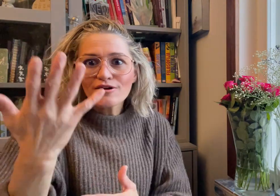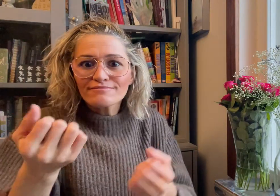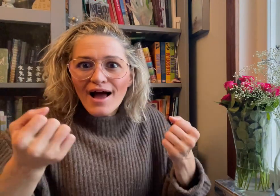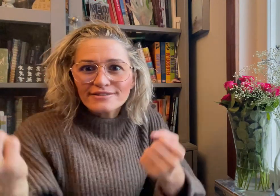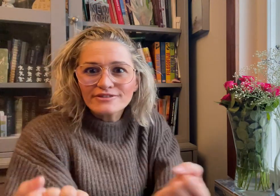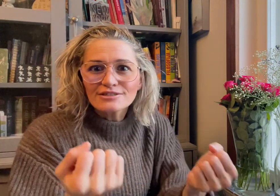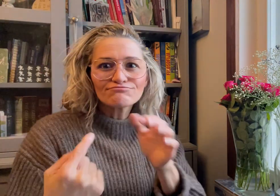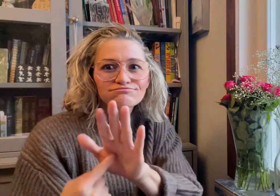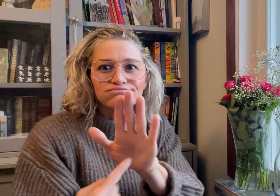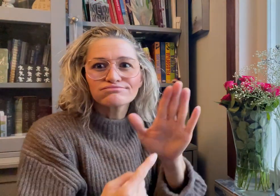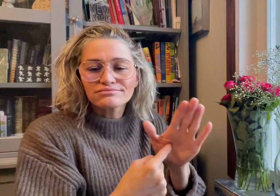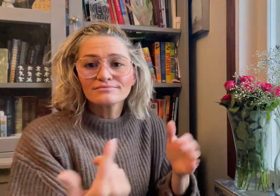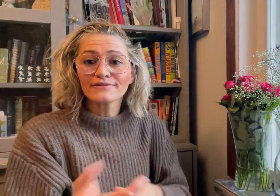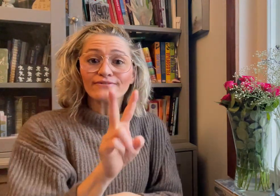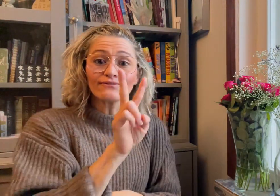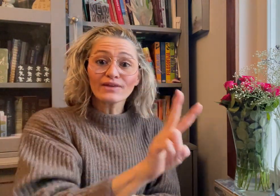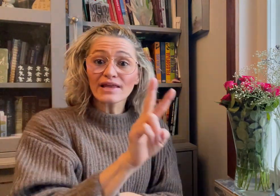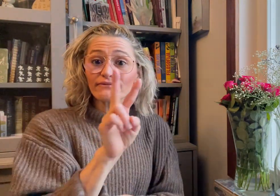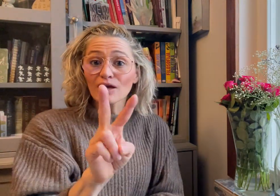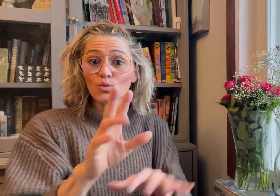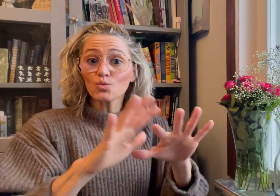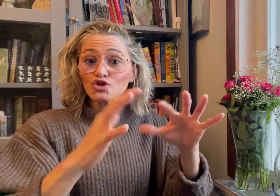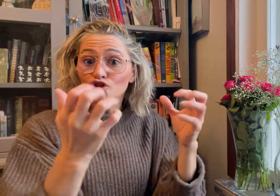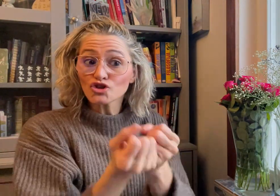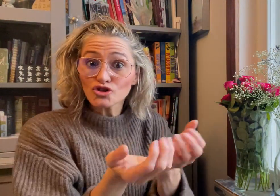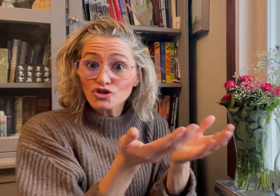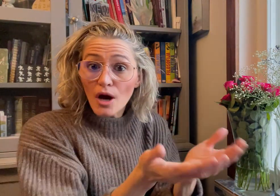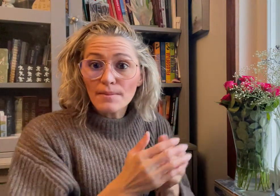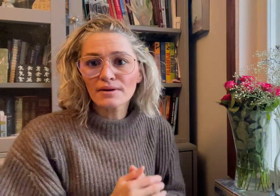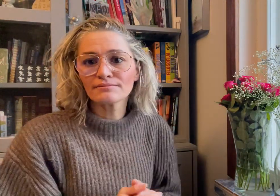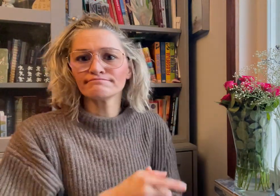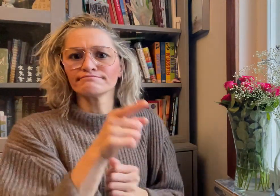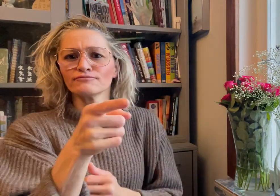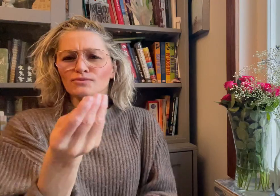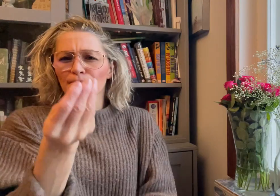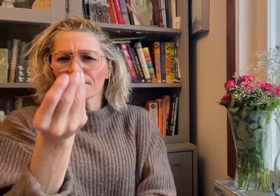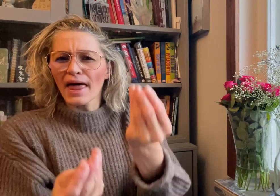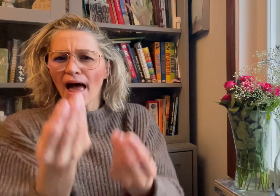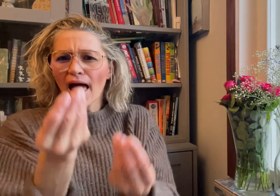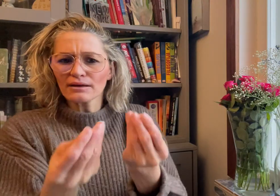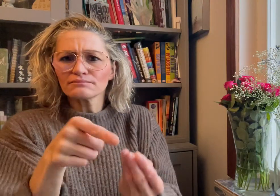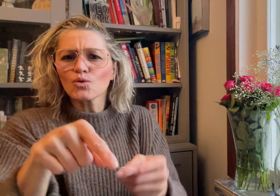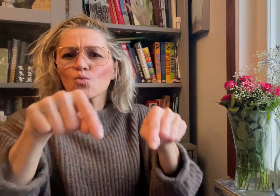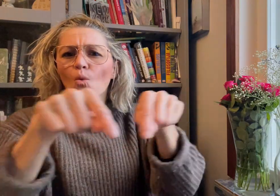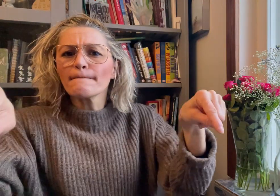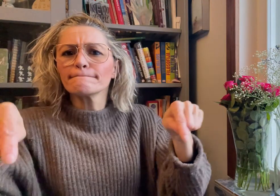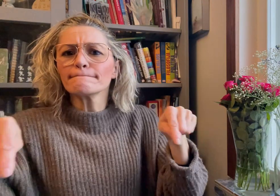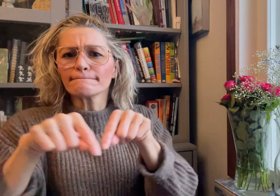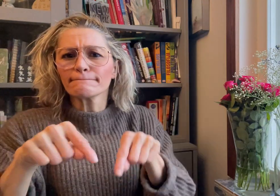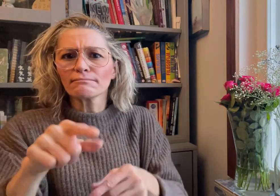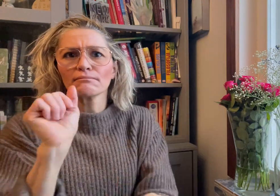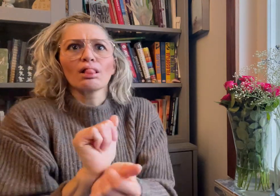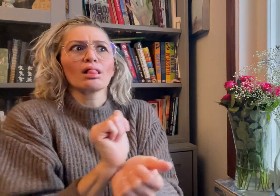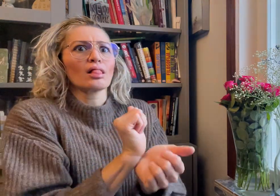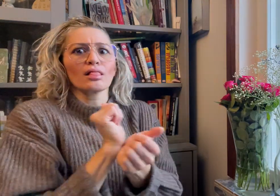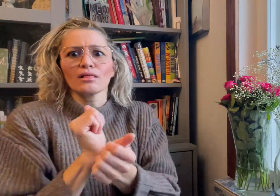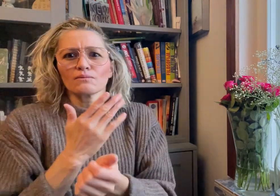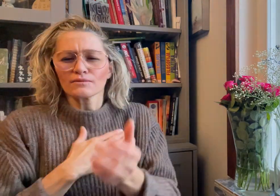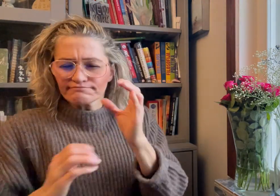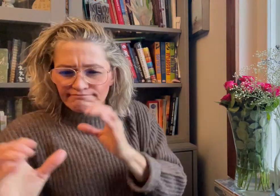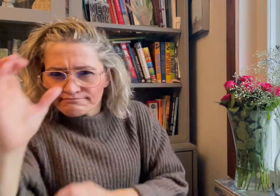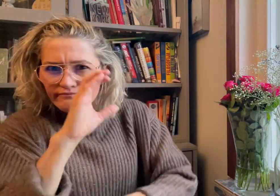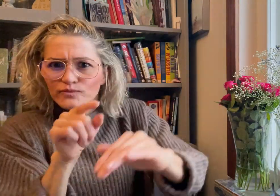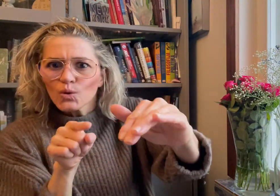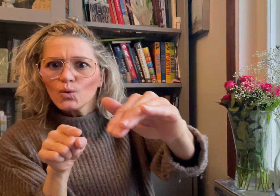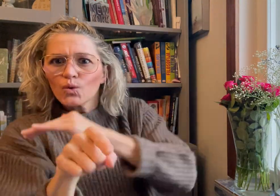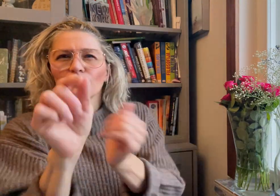but also shows, Visual Vernacular (VV) workshops,